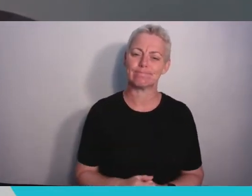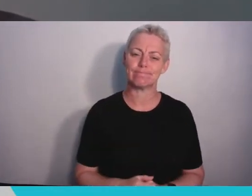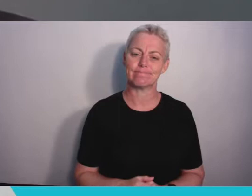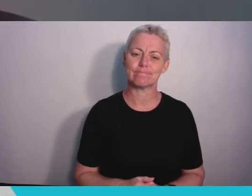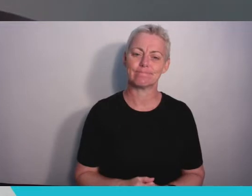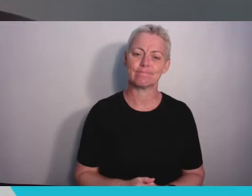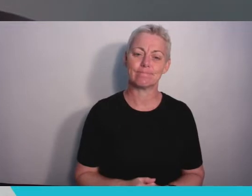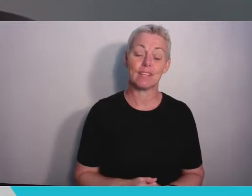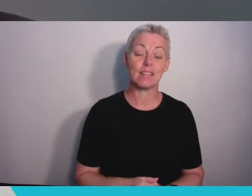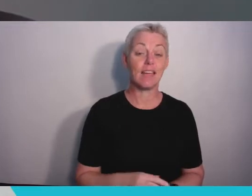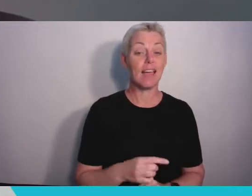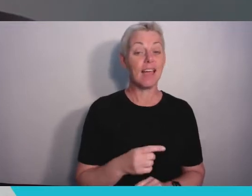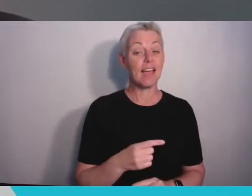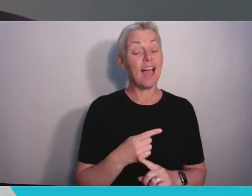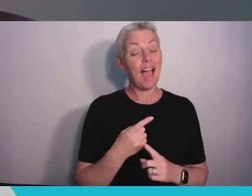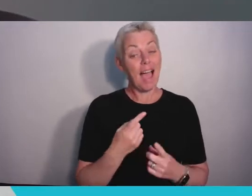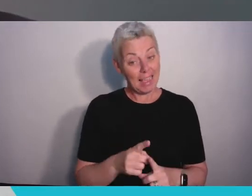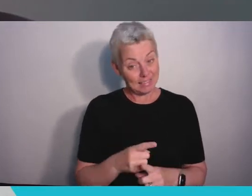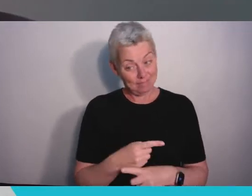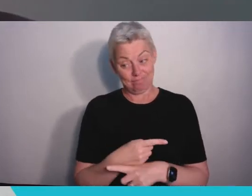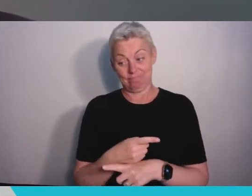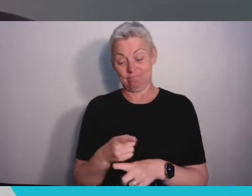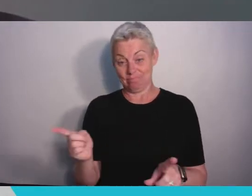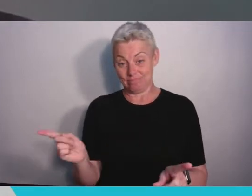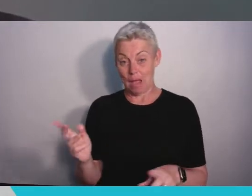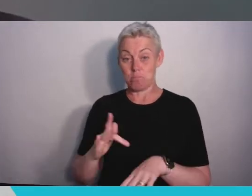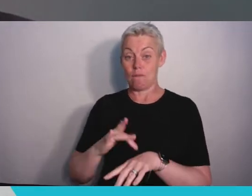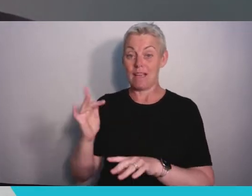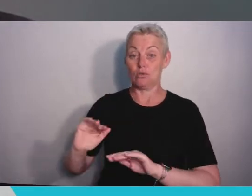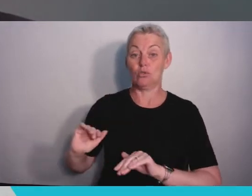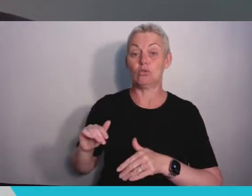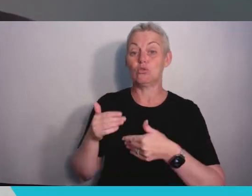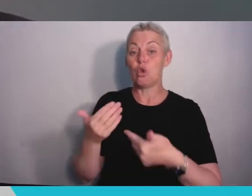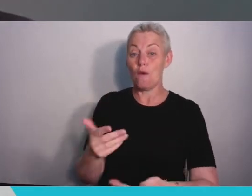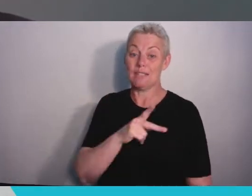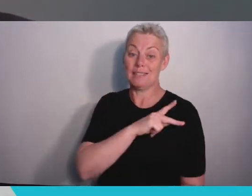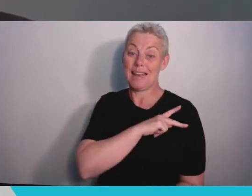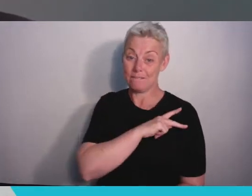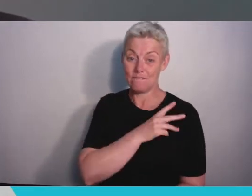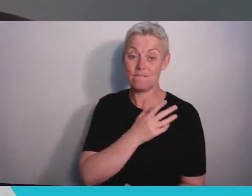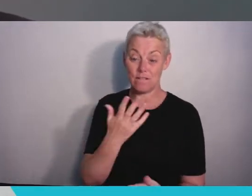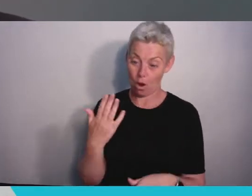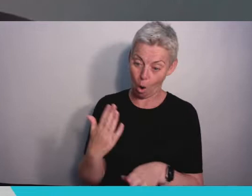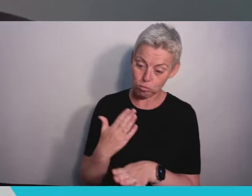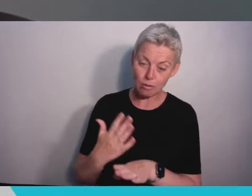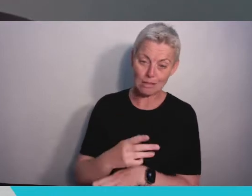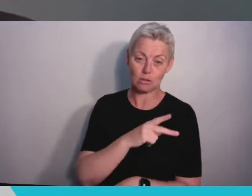committed professional services and operations staff all focused on your success. The past